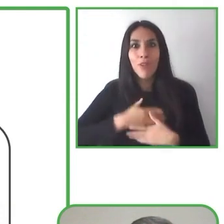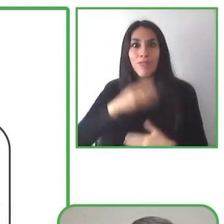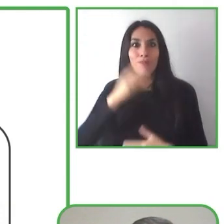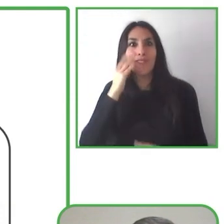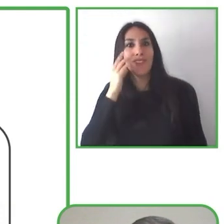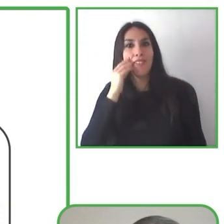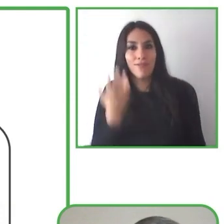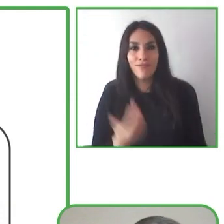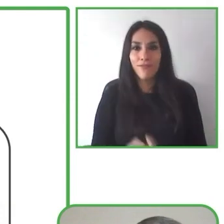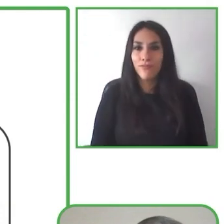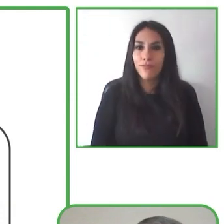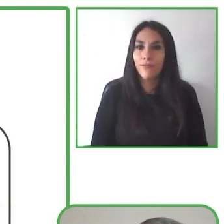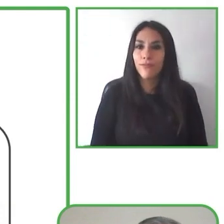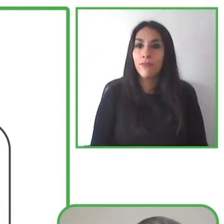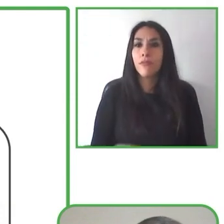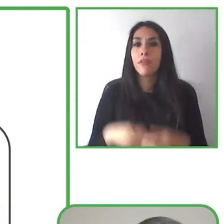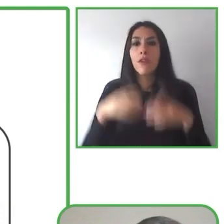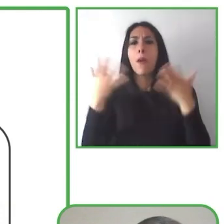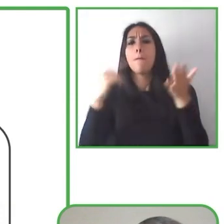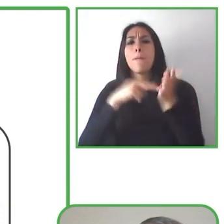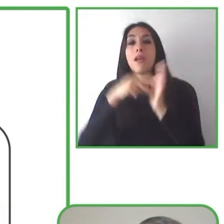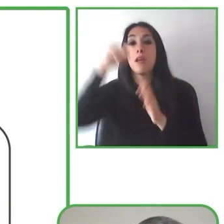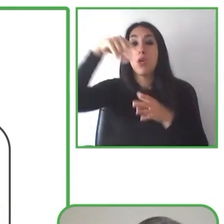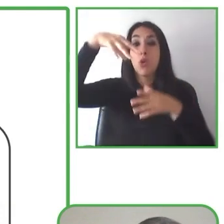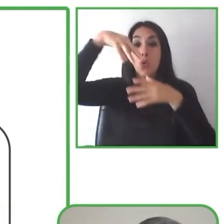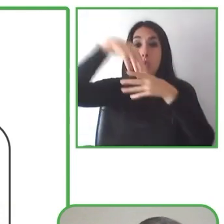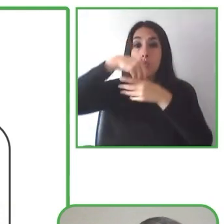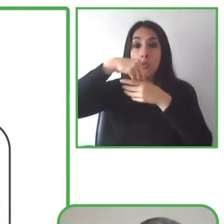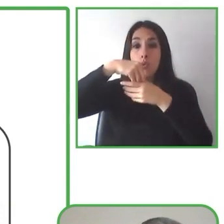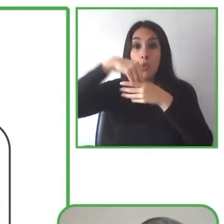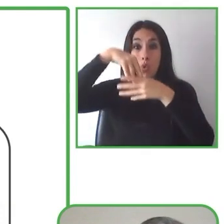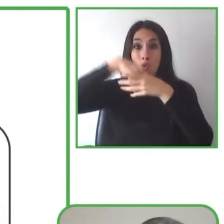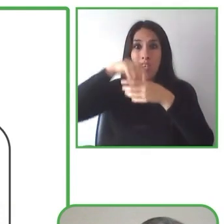on our understanding of life that really values